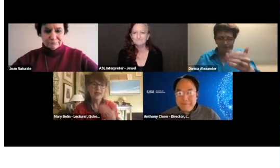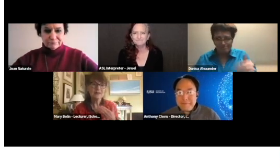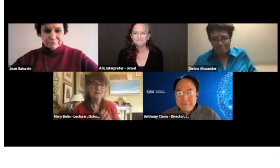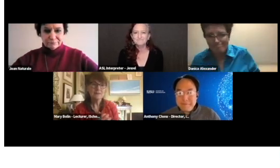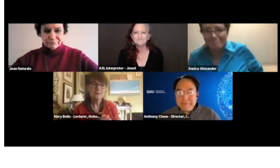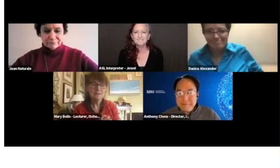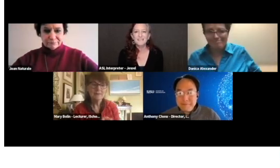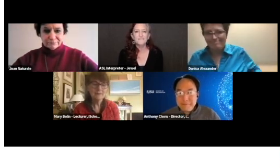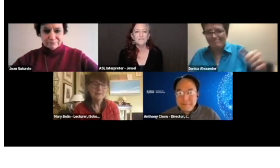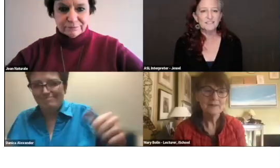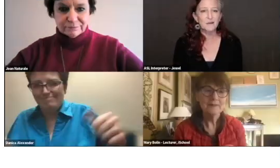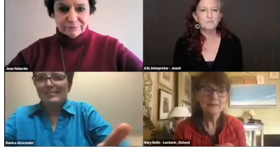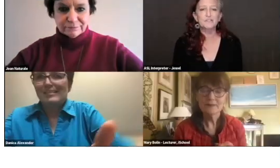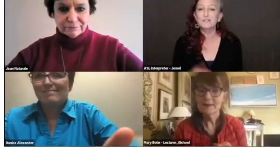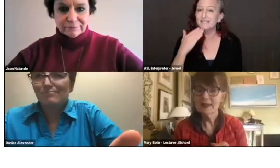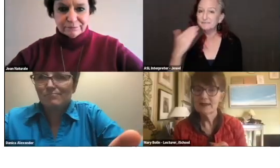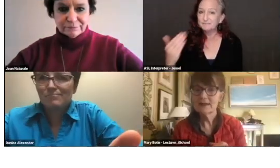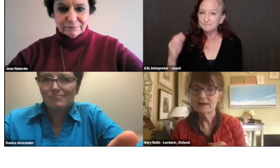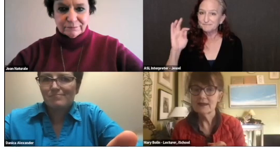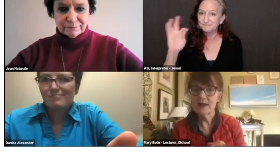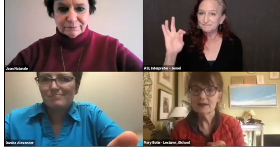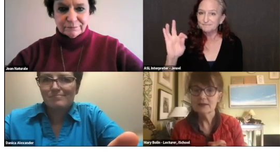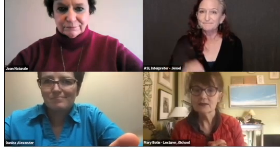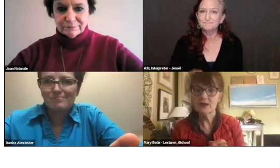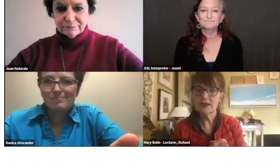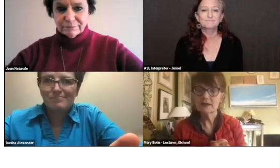Thank you for this opportunity. Yeah, that's great.